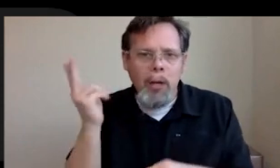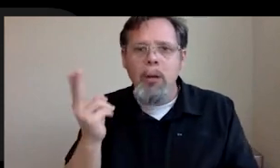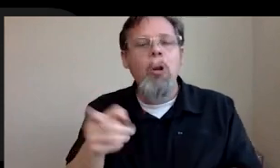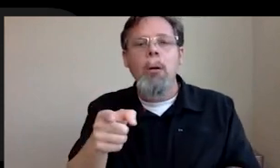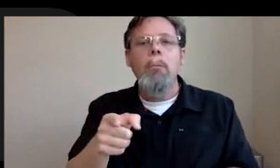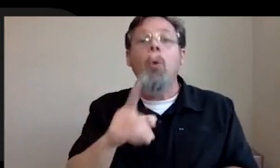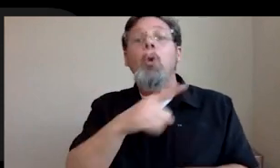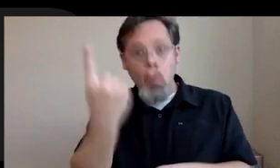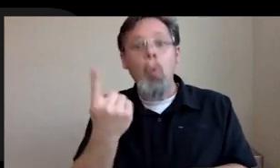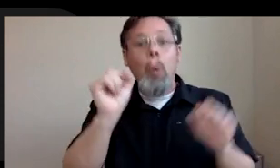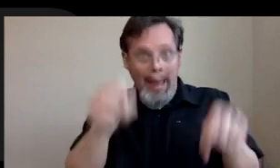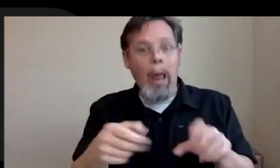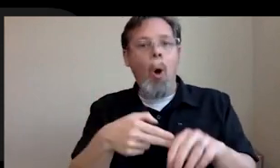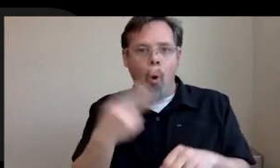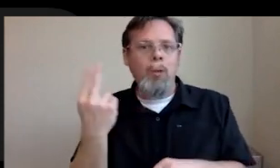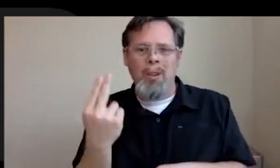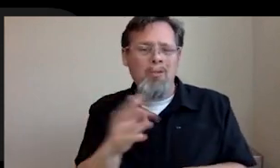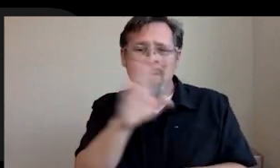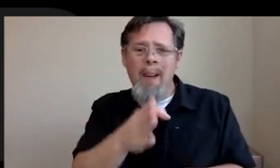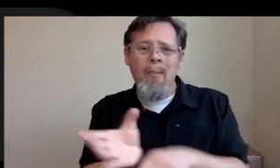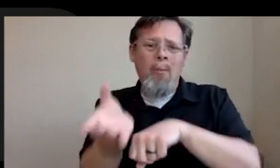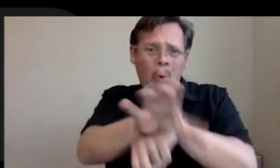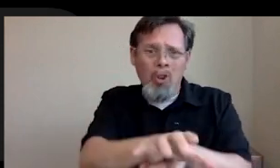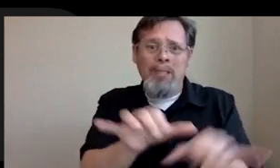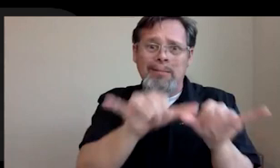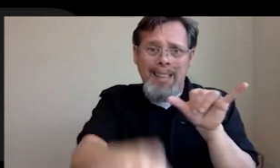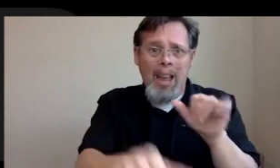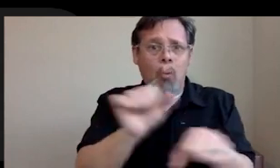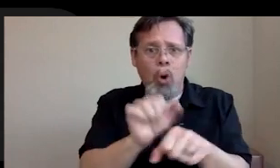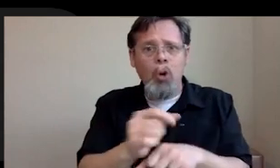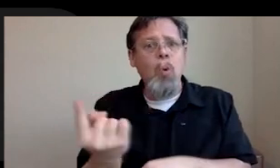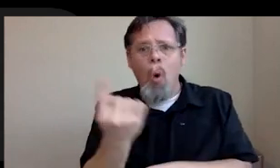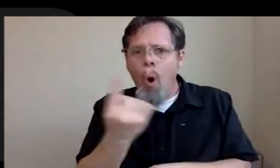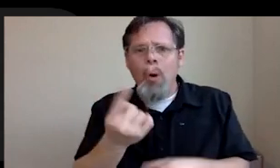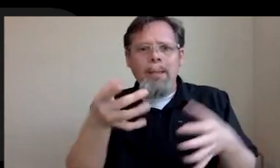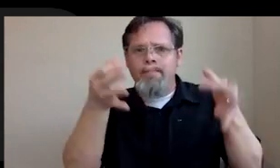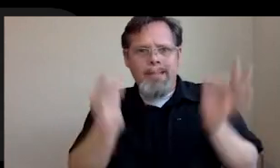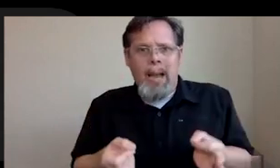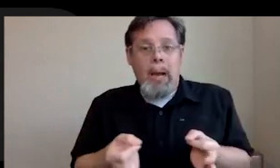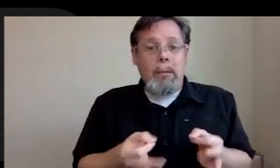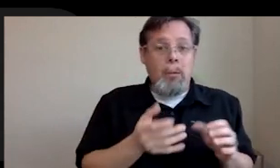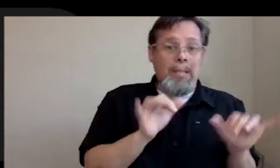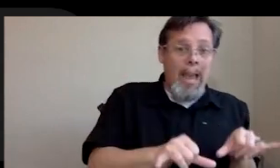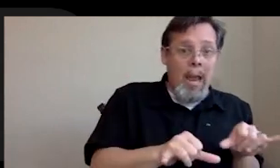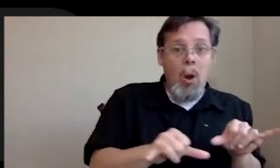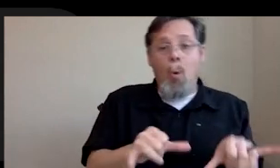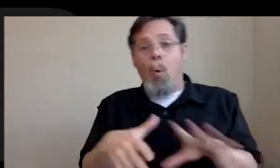anywhere, regardless of the situation that you're in. You are always making a decision to stay or not. Now, if you leave and your life becomes